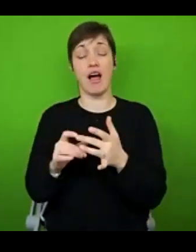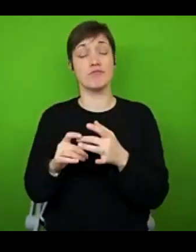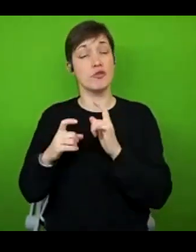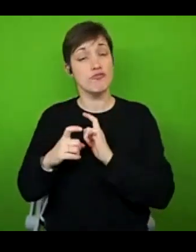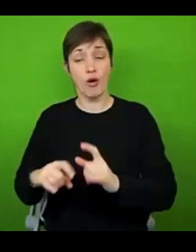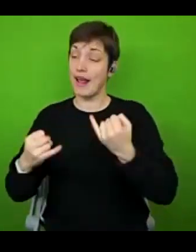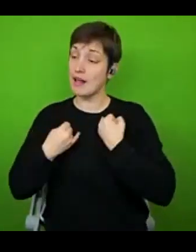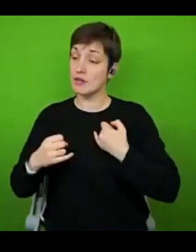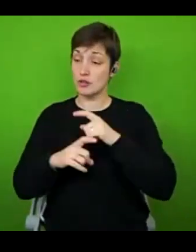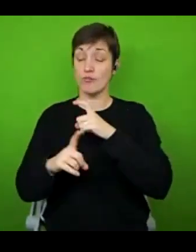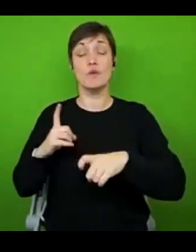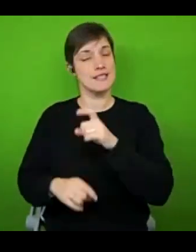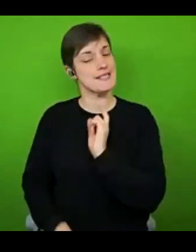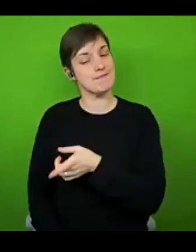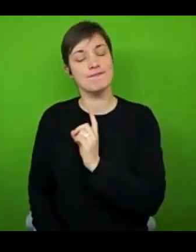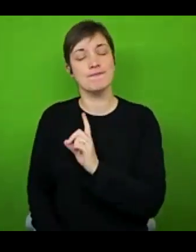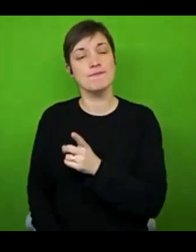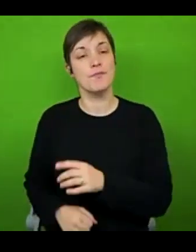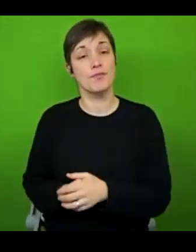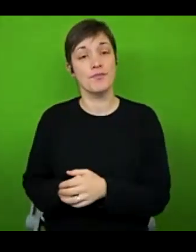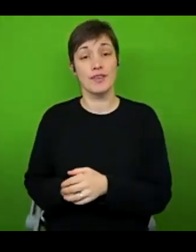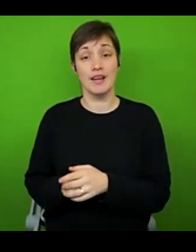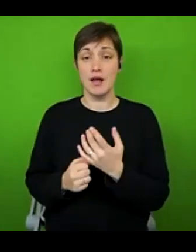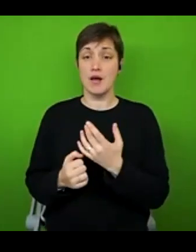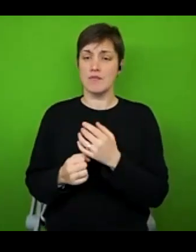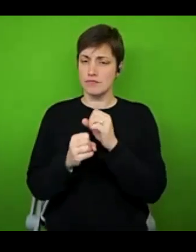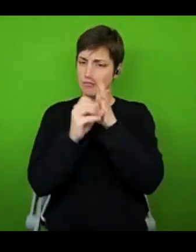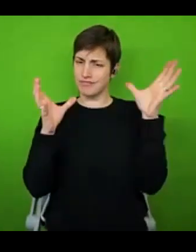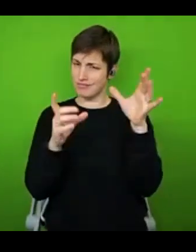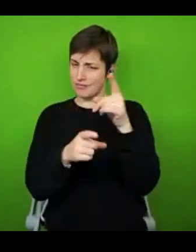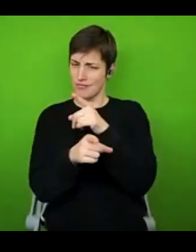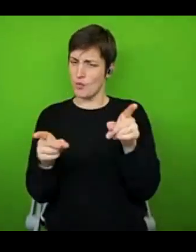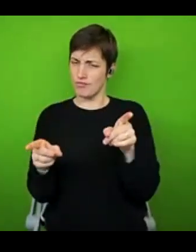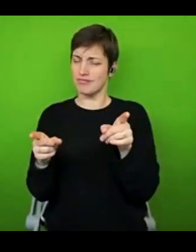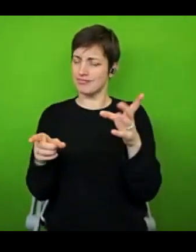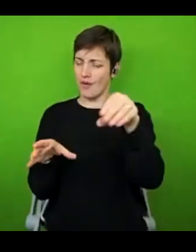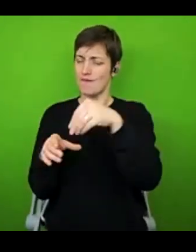imagine most people here today are part of that community in some shape or form. But if you're not, I would just